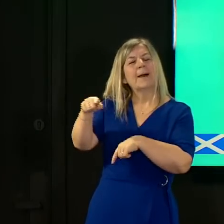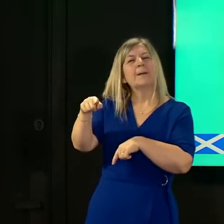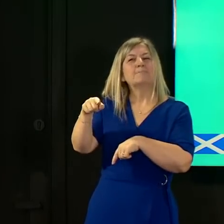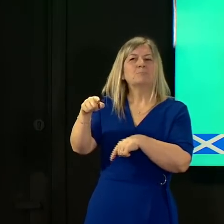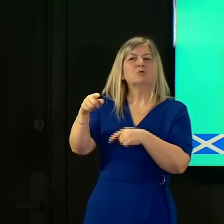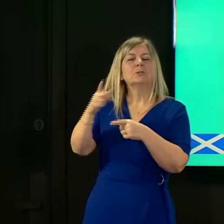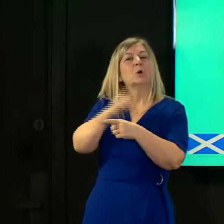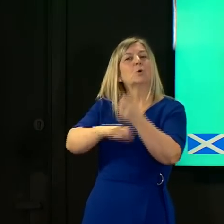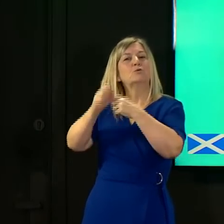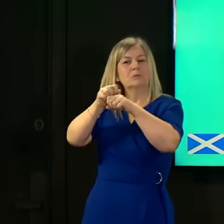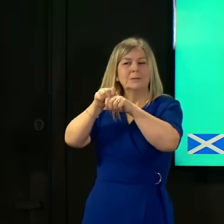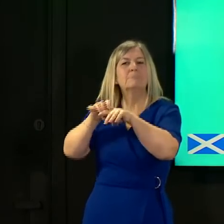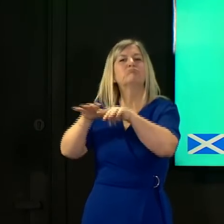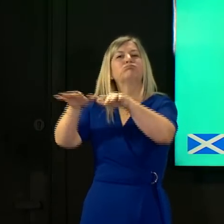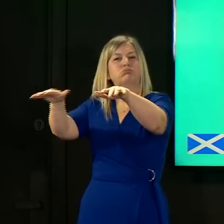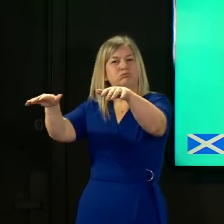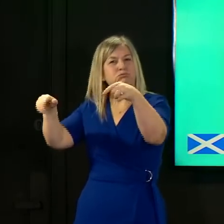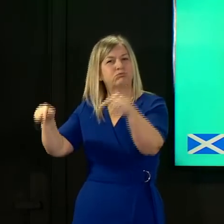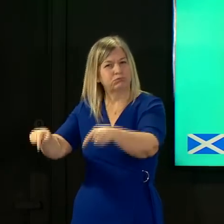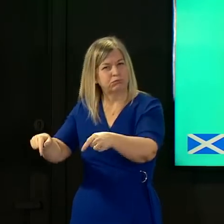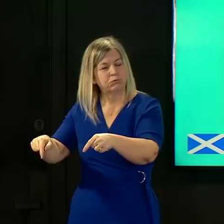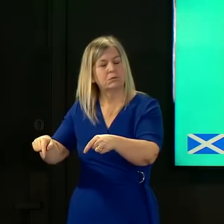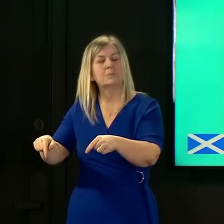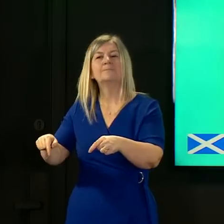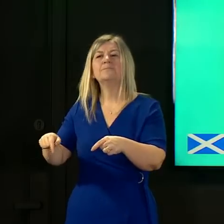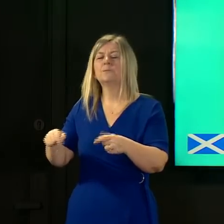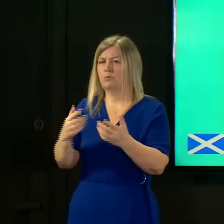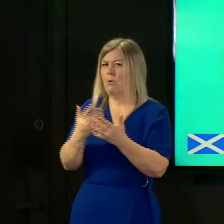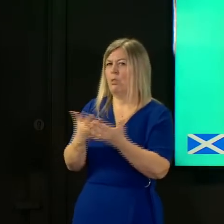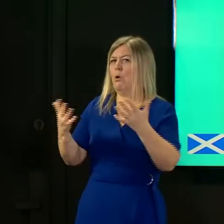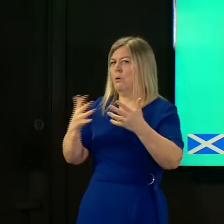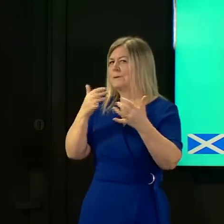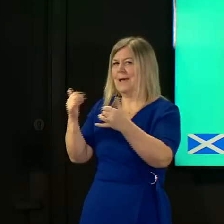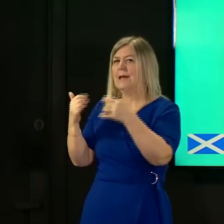some of those variants of concern and so there was widespread testing used within those communities